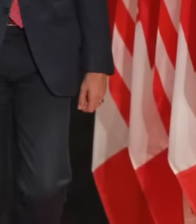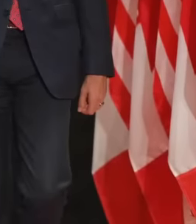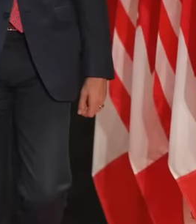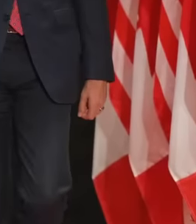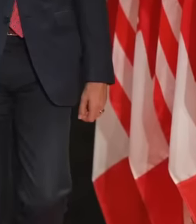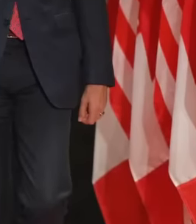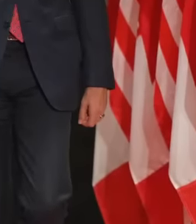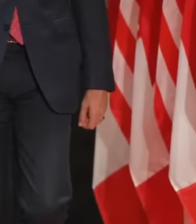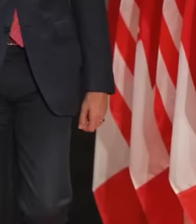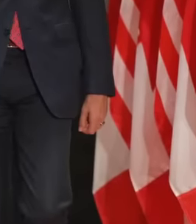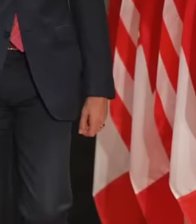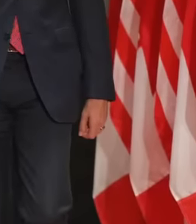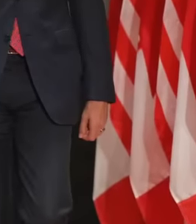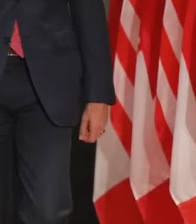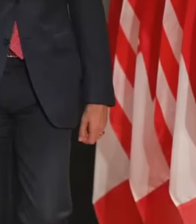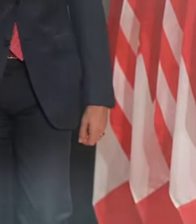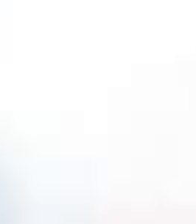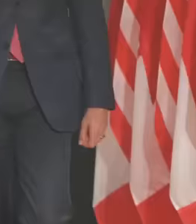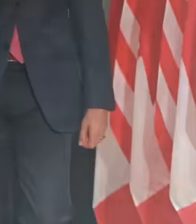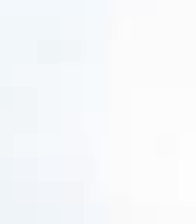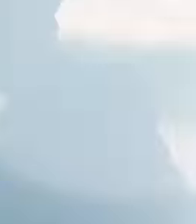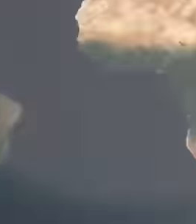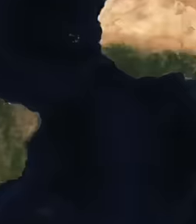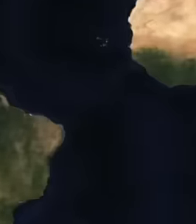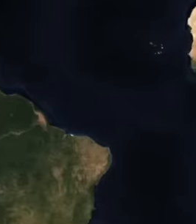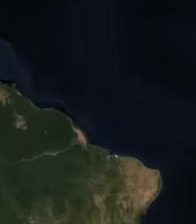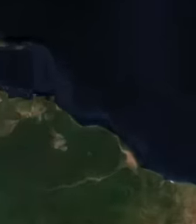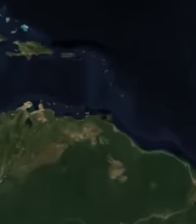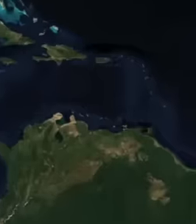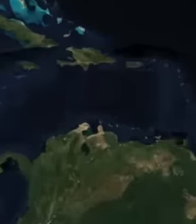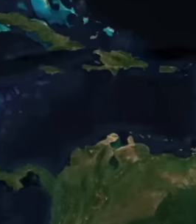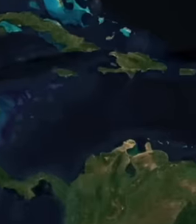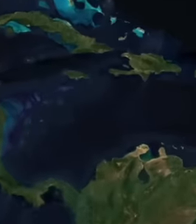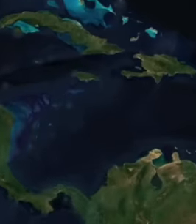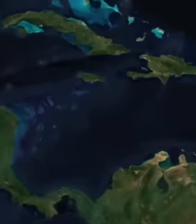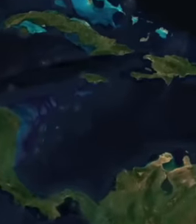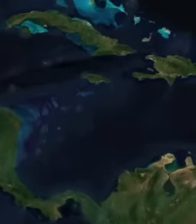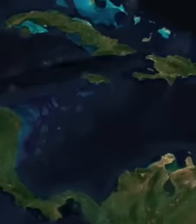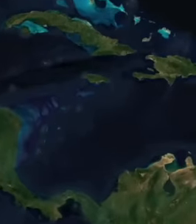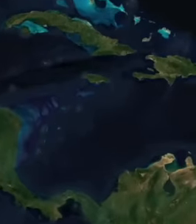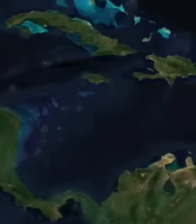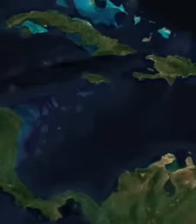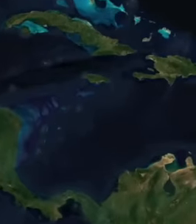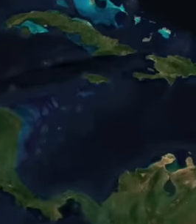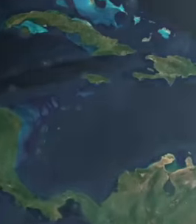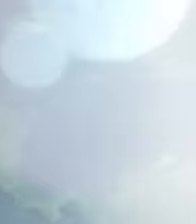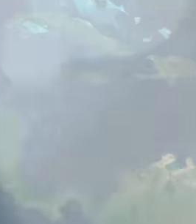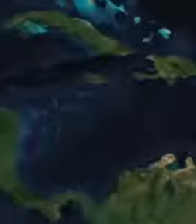United States and Canada seek to stop these reforms in Mexico because they know that great